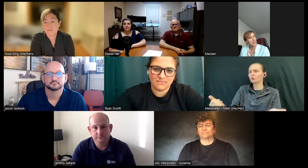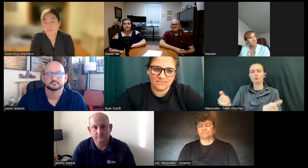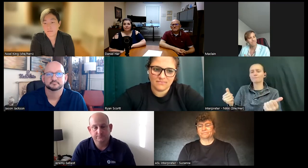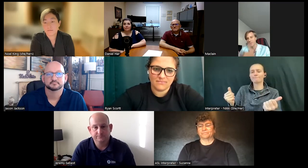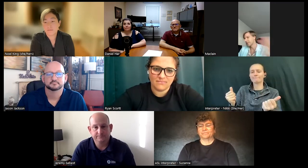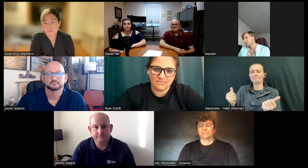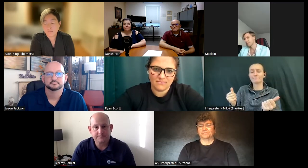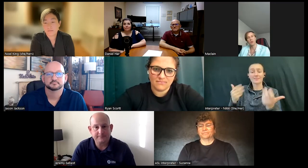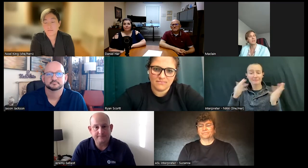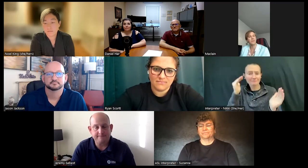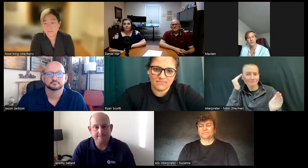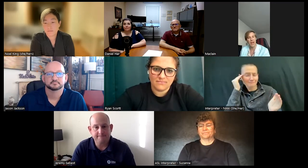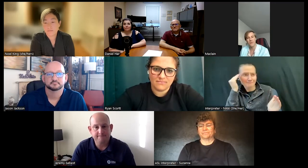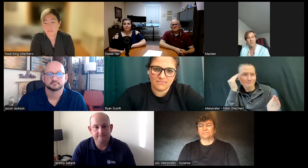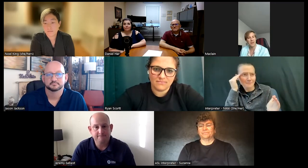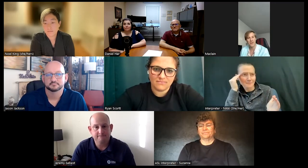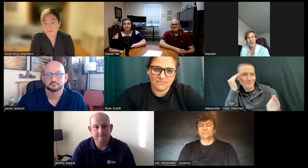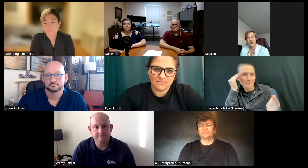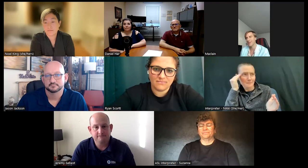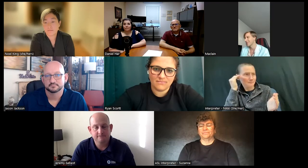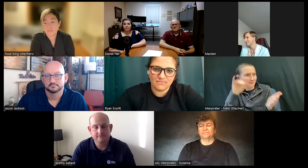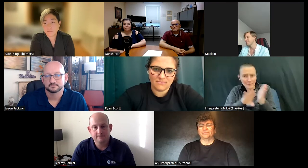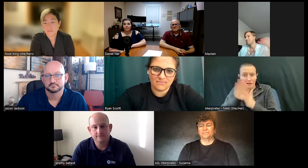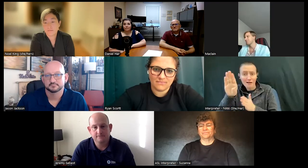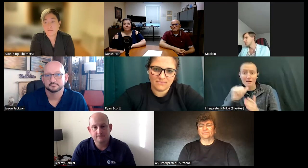you know doesn't push the envelope any further